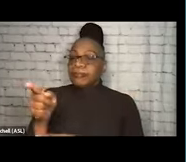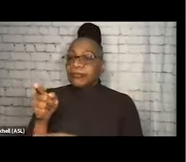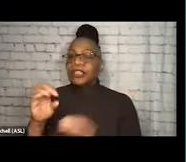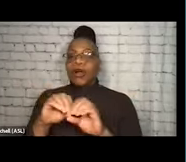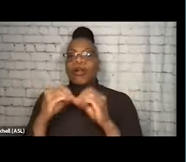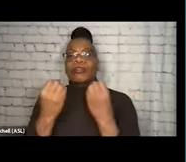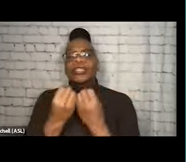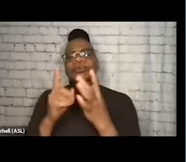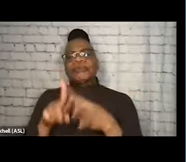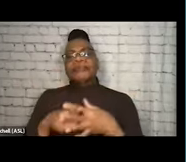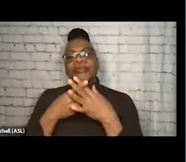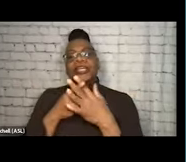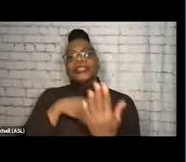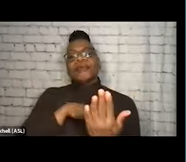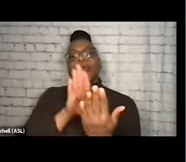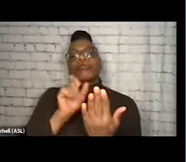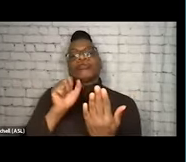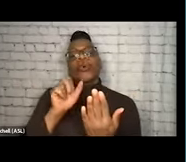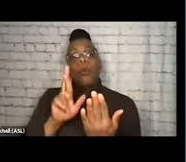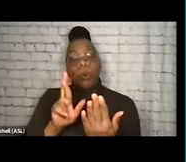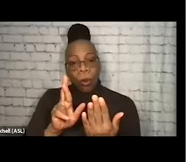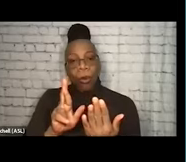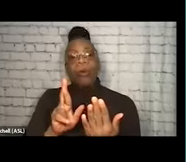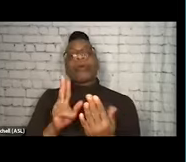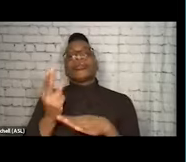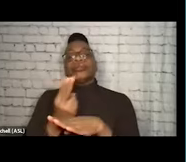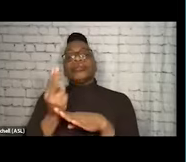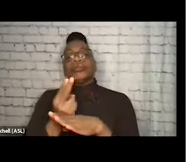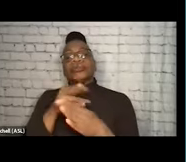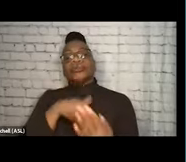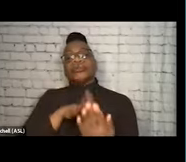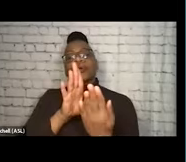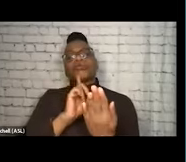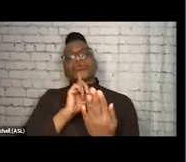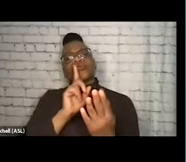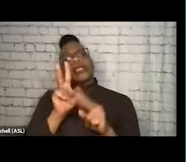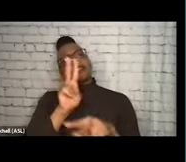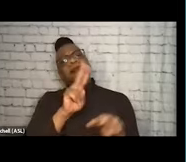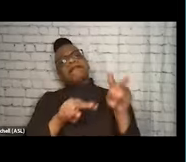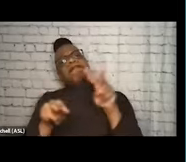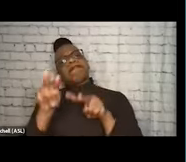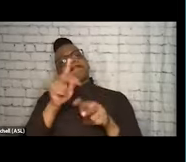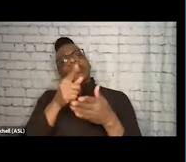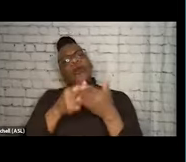or expanding upon this approach, to look at what you're willing to include